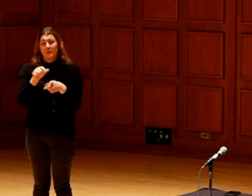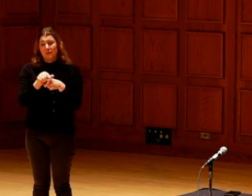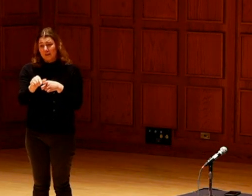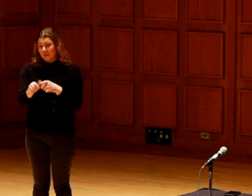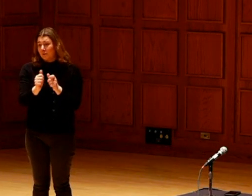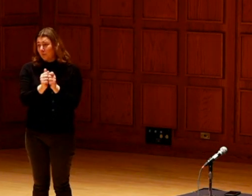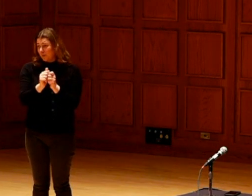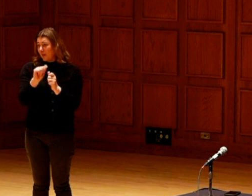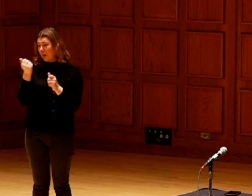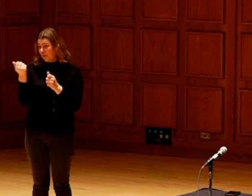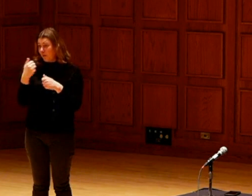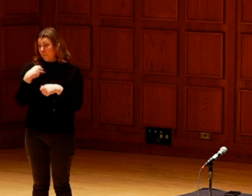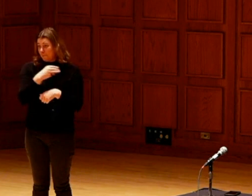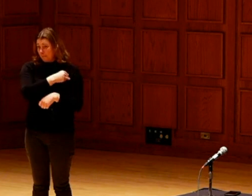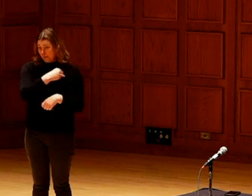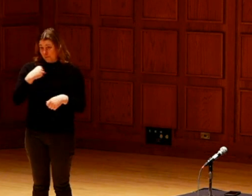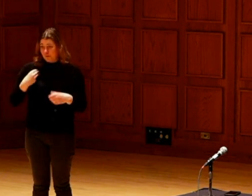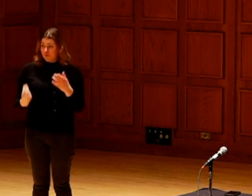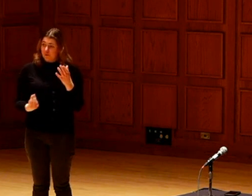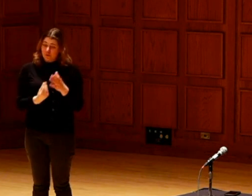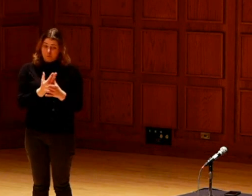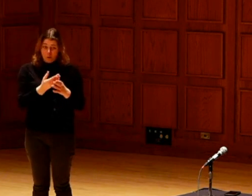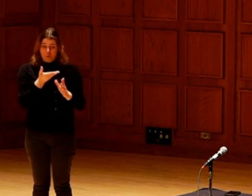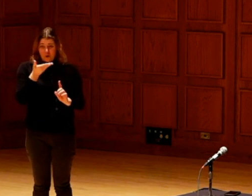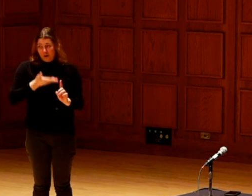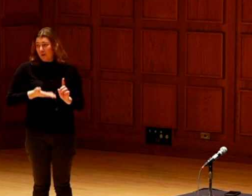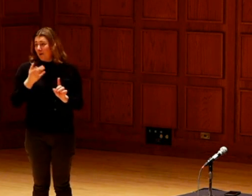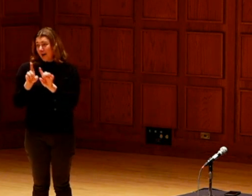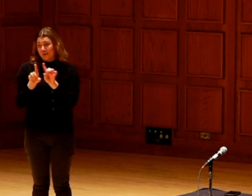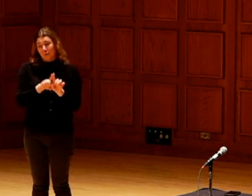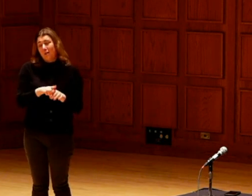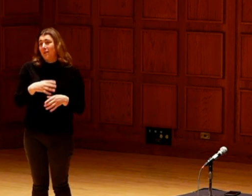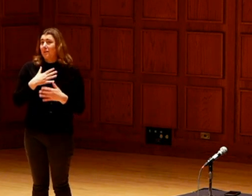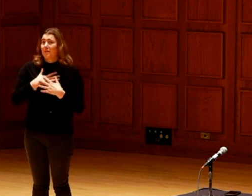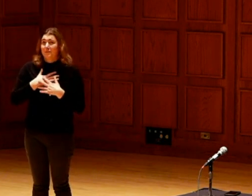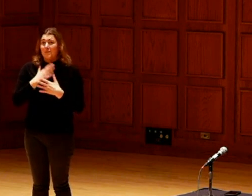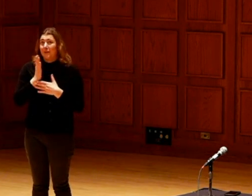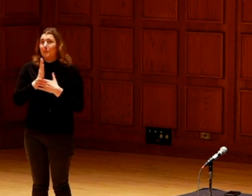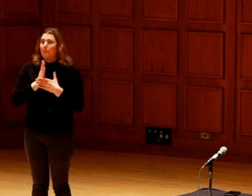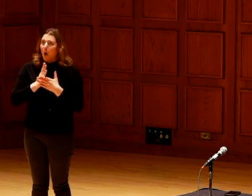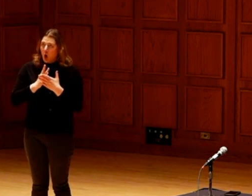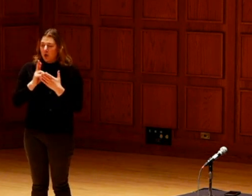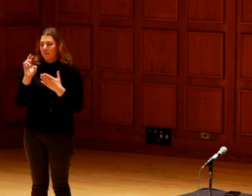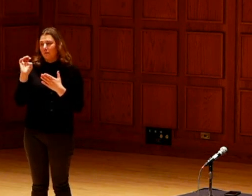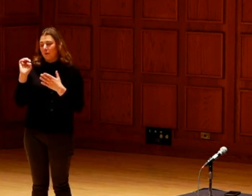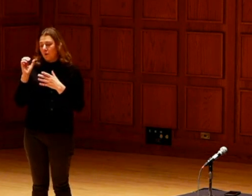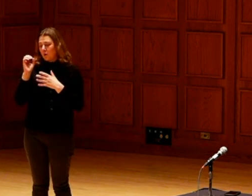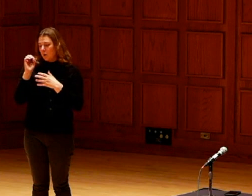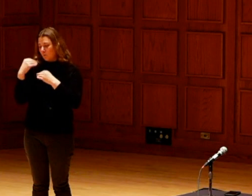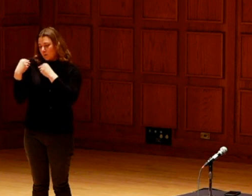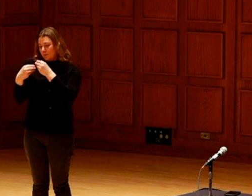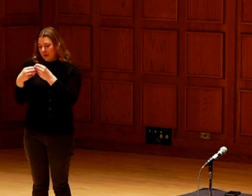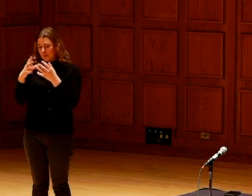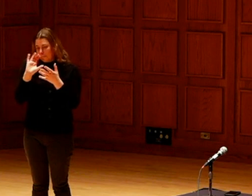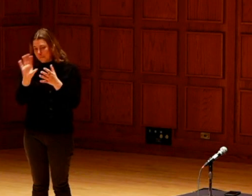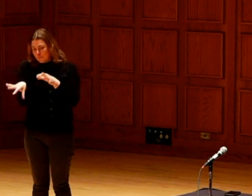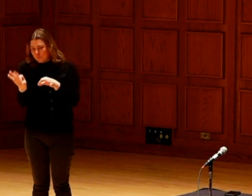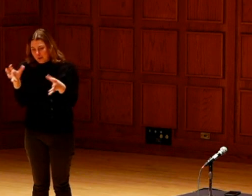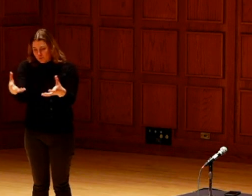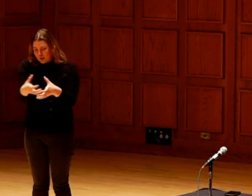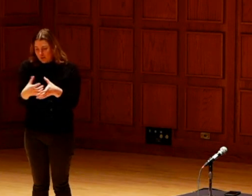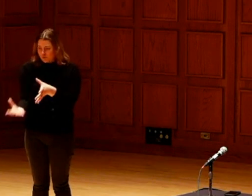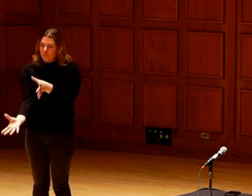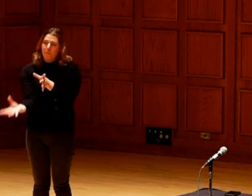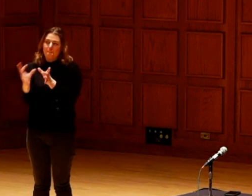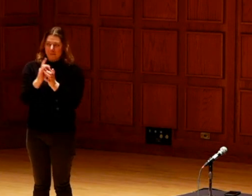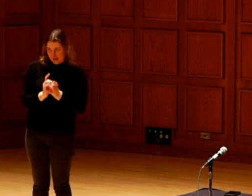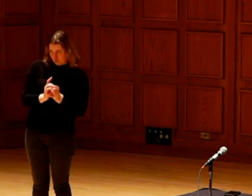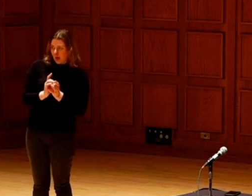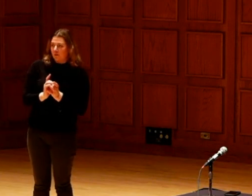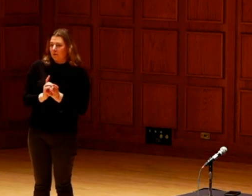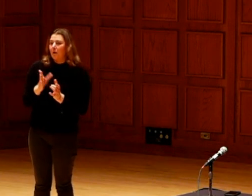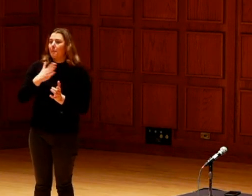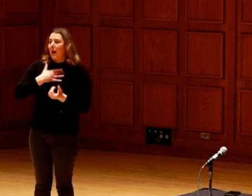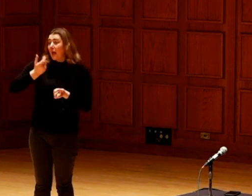those seed with other tribal members for them to grow her as